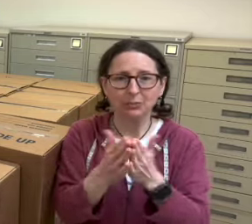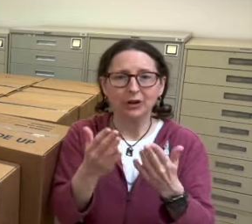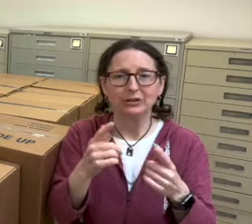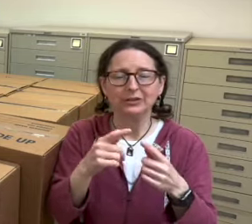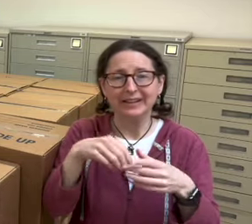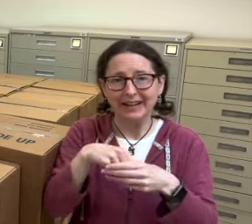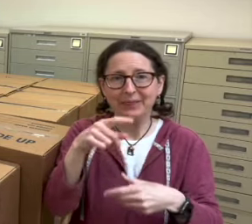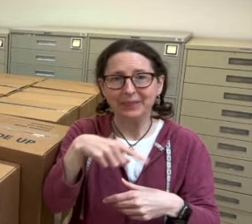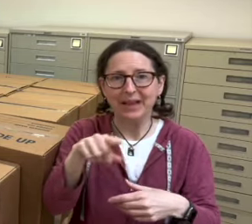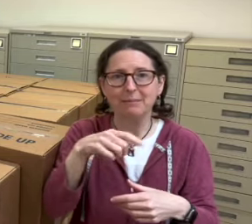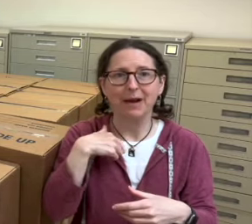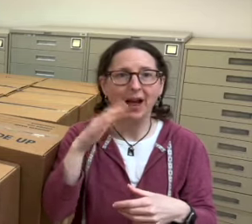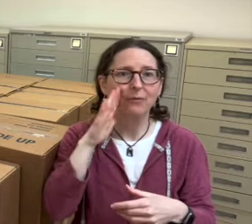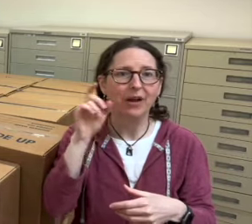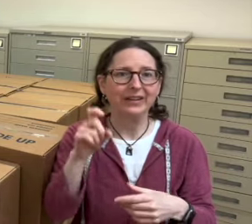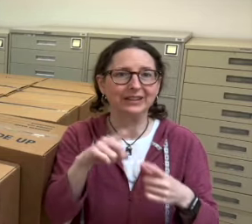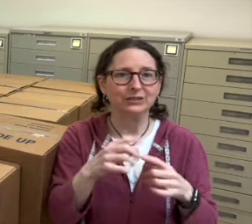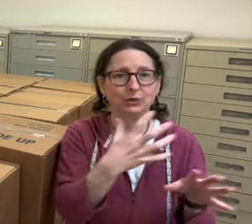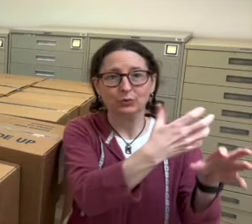i will need to retrieve for example